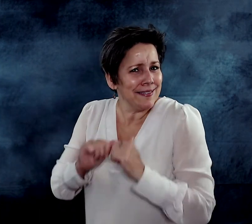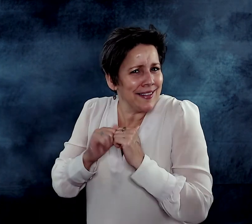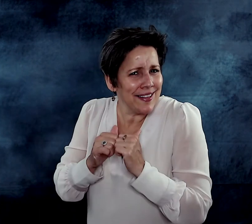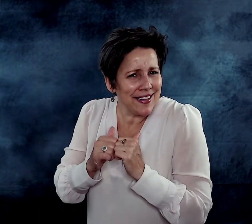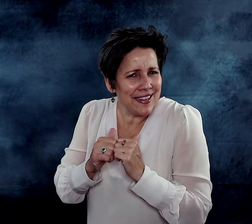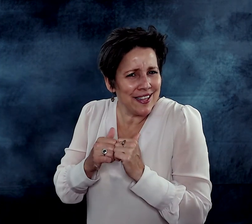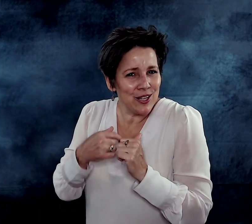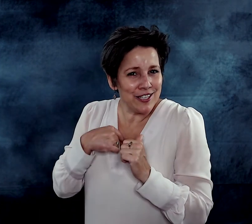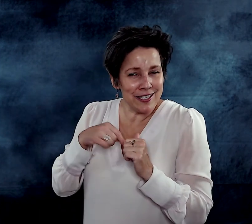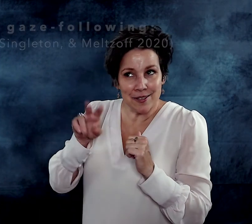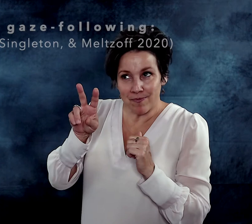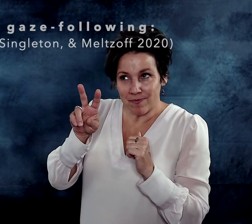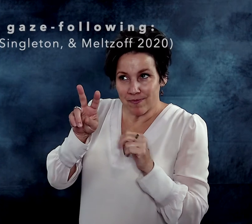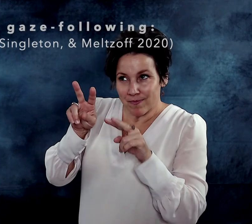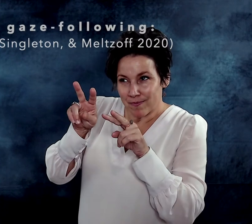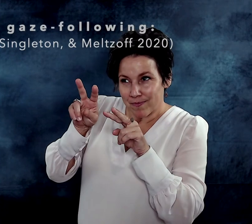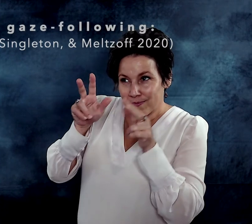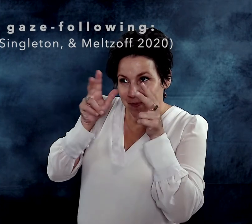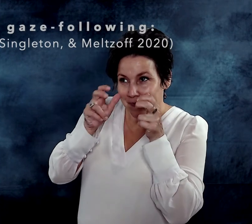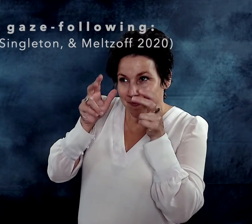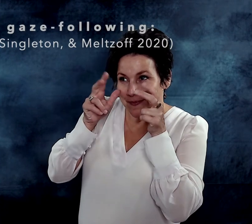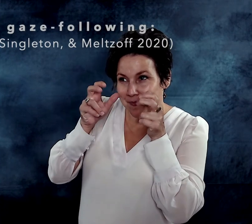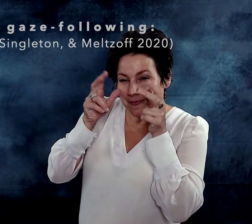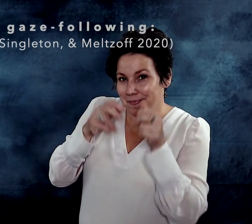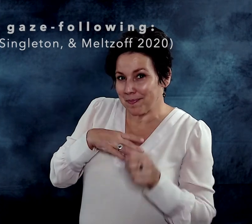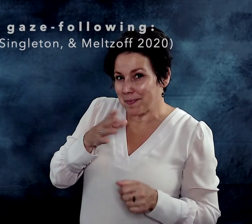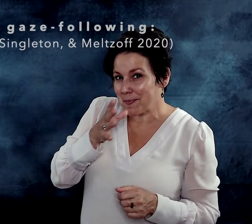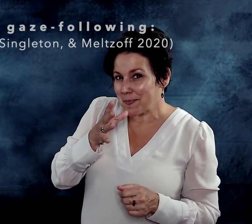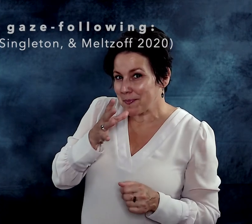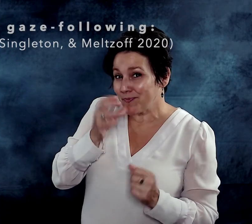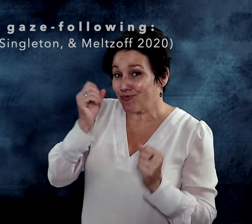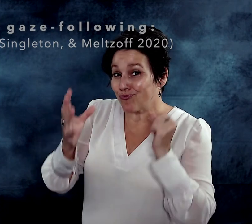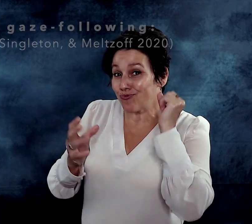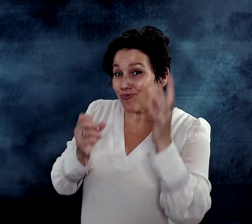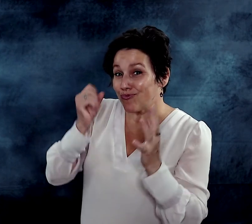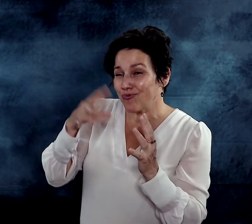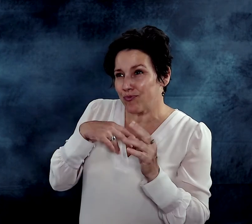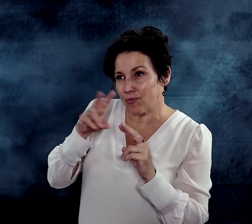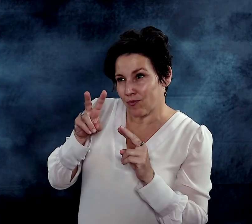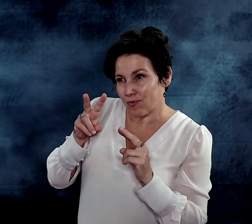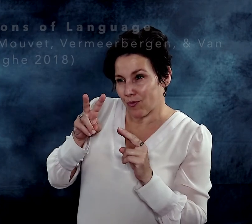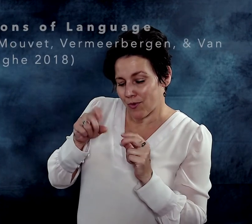How did that happen? By attending with my eyes, interacting my mom signing